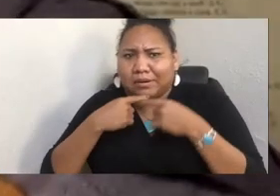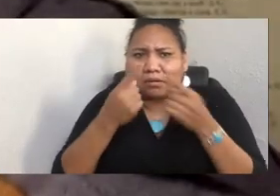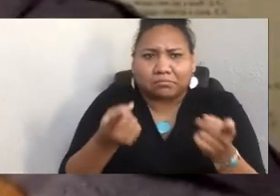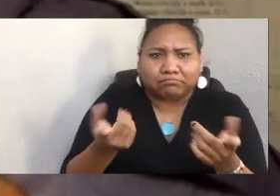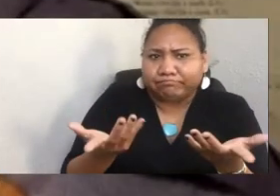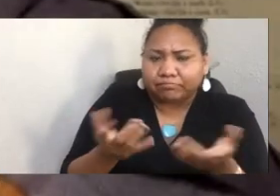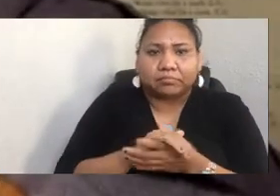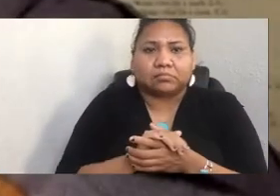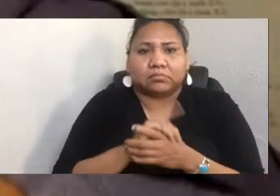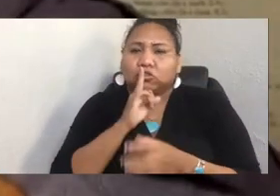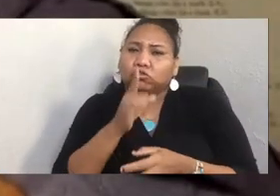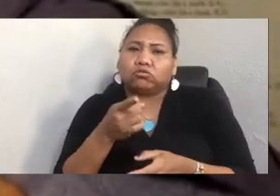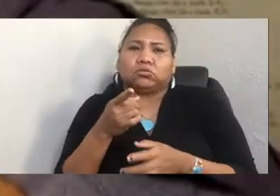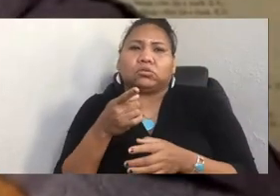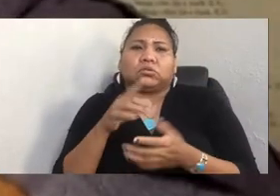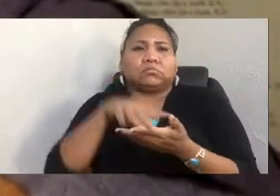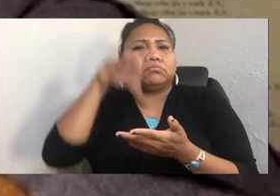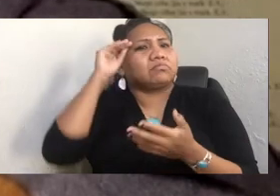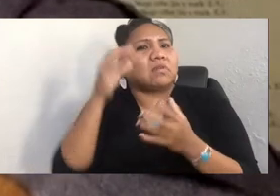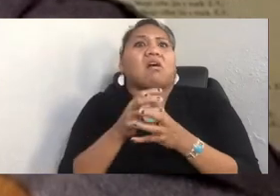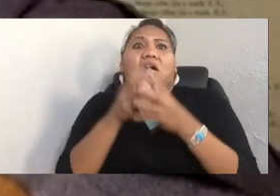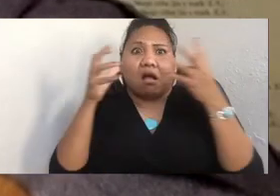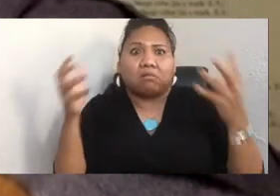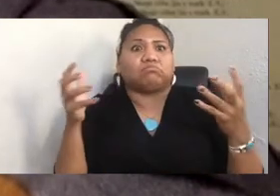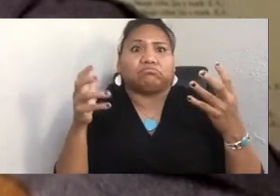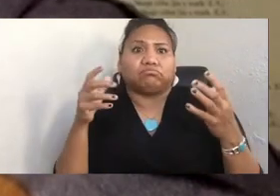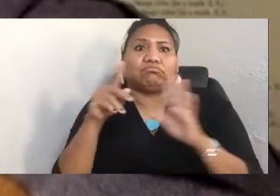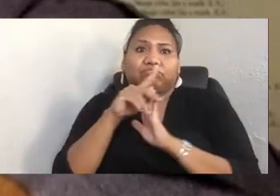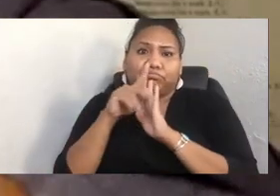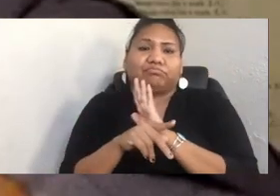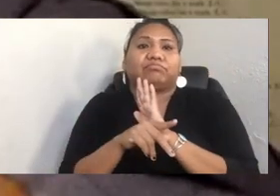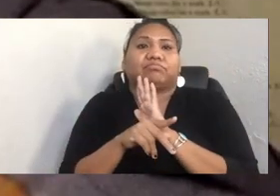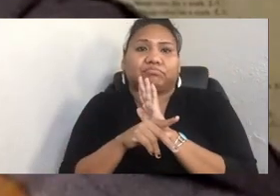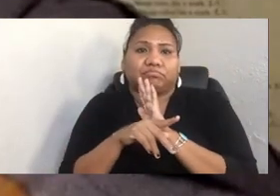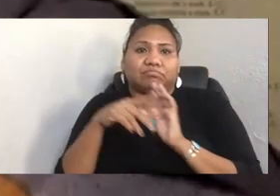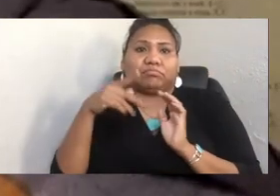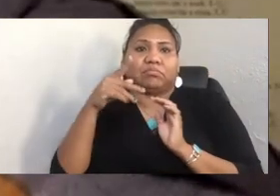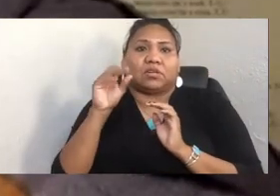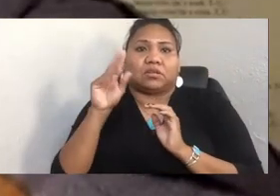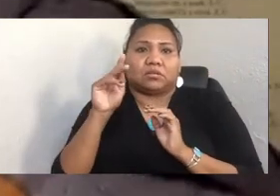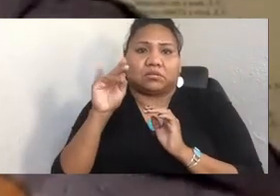from all the tribes that you visited. That's probably been a real treat.